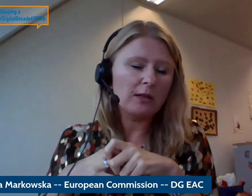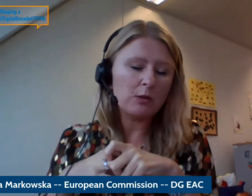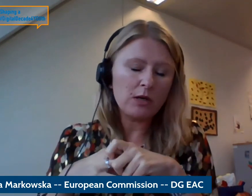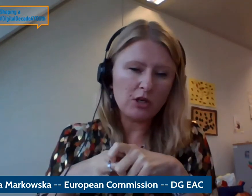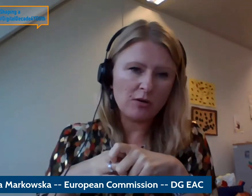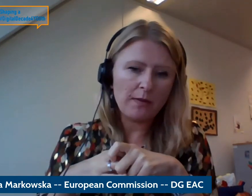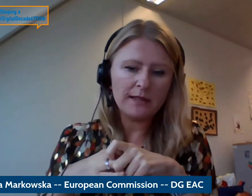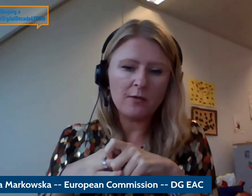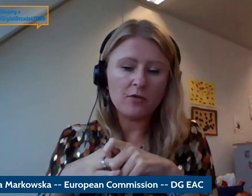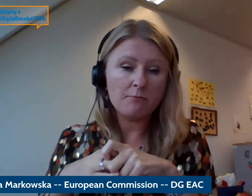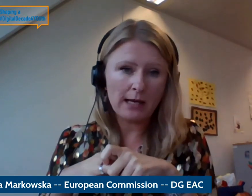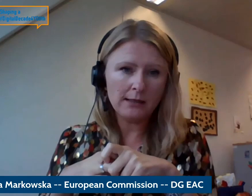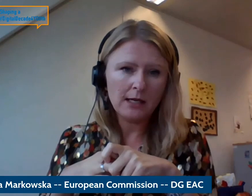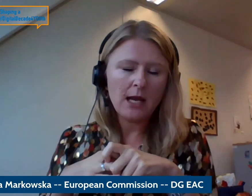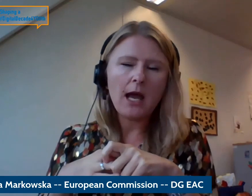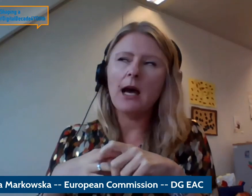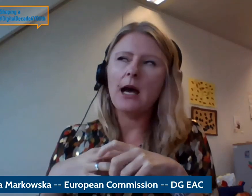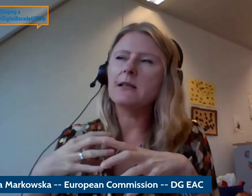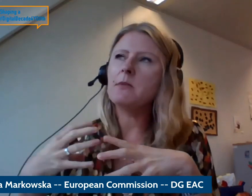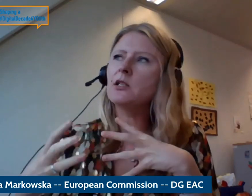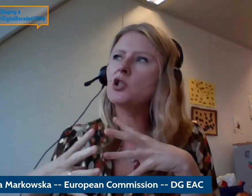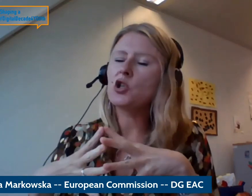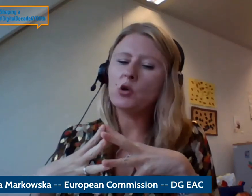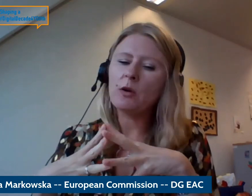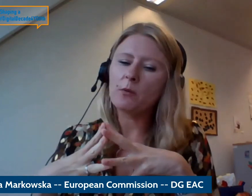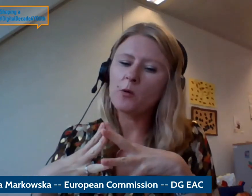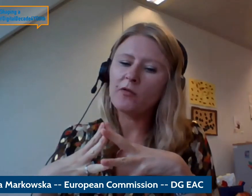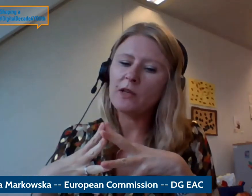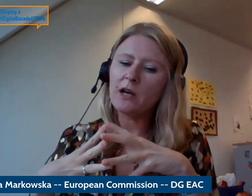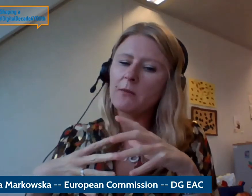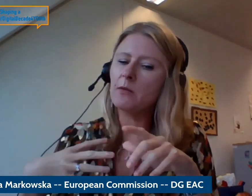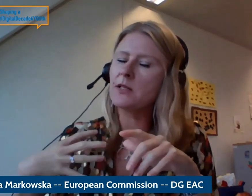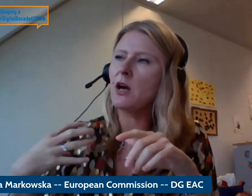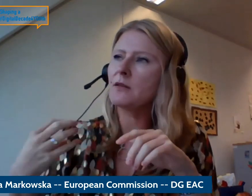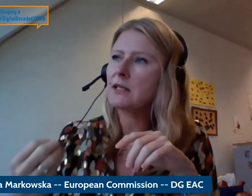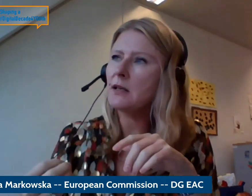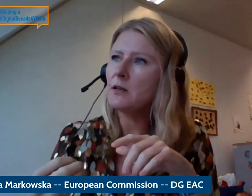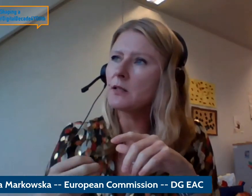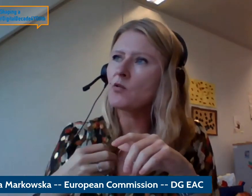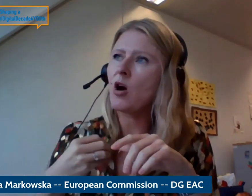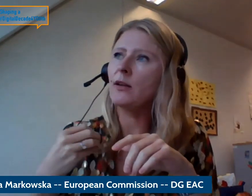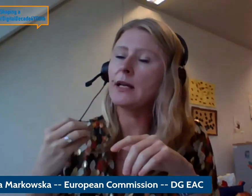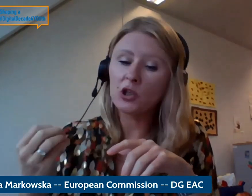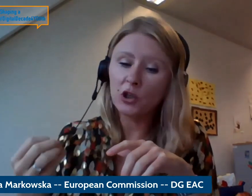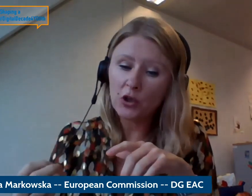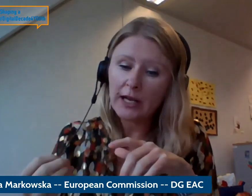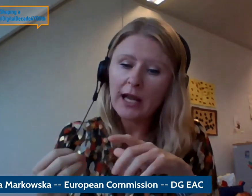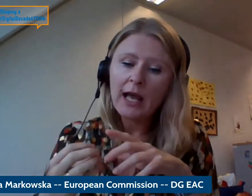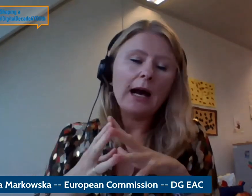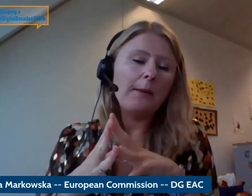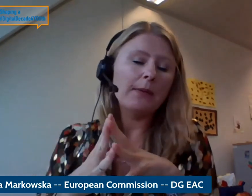dialogue between Europe and the southern to improve young people's skills